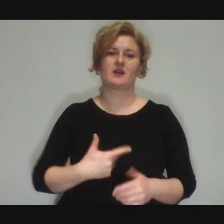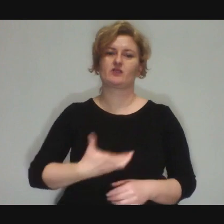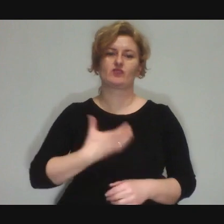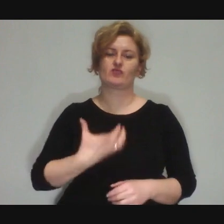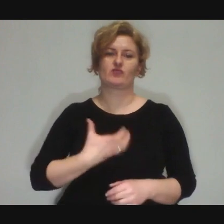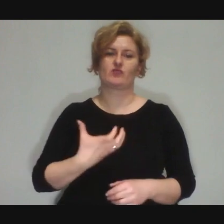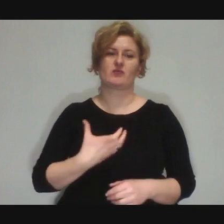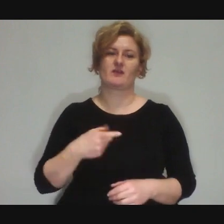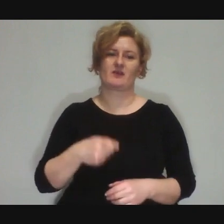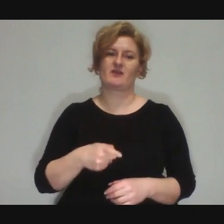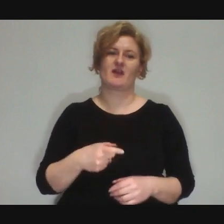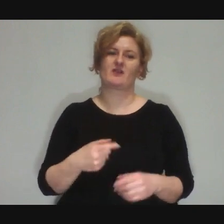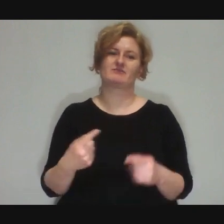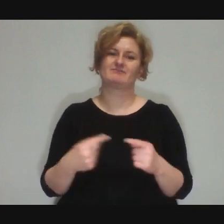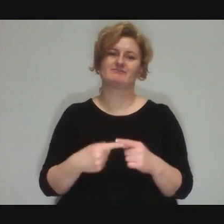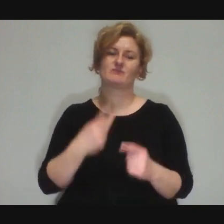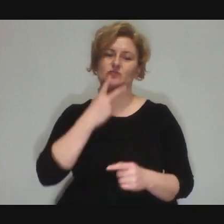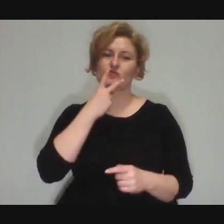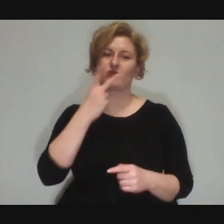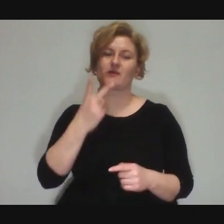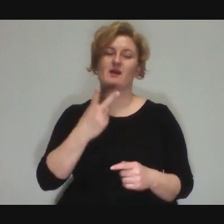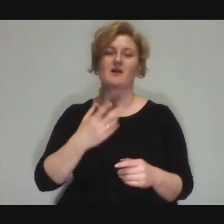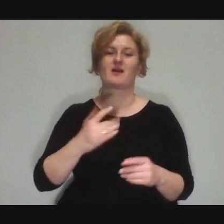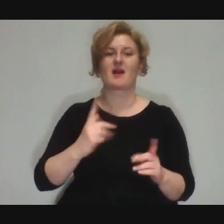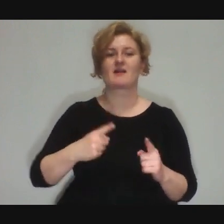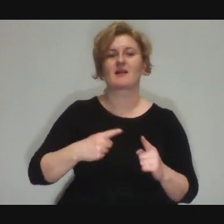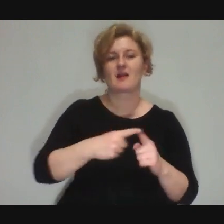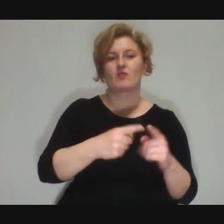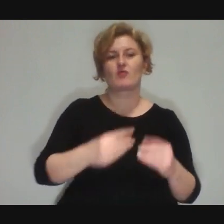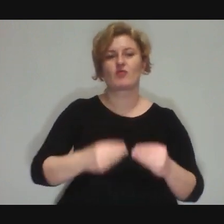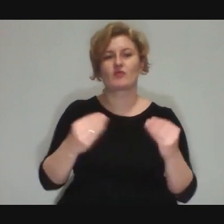Also... let's see which way it will develop, but I would like it back....